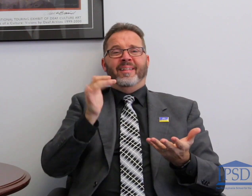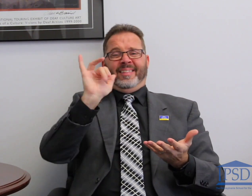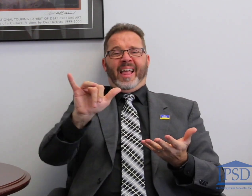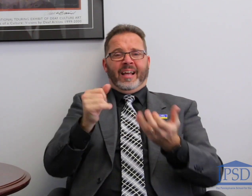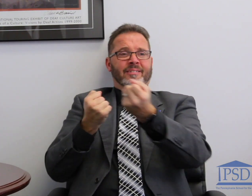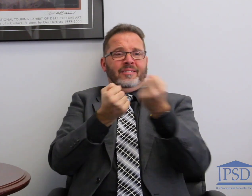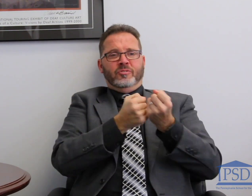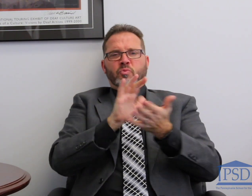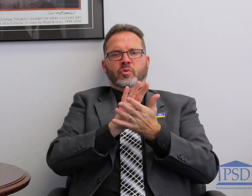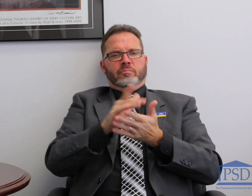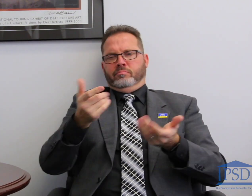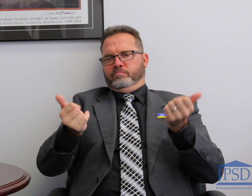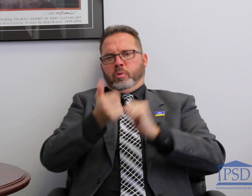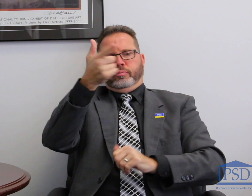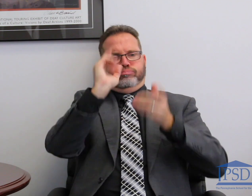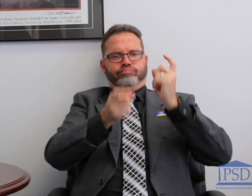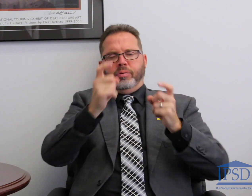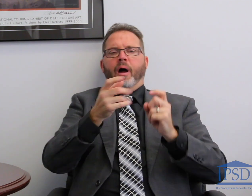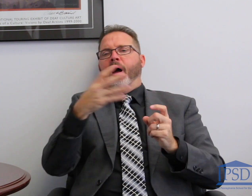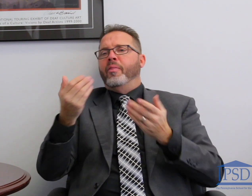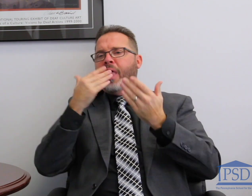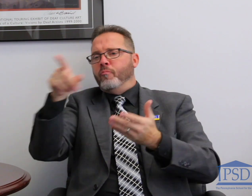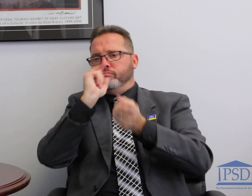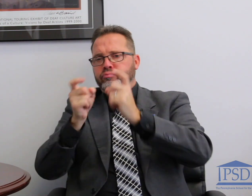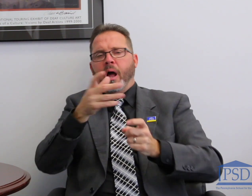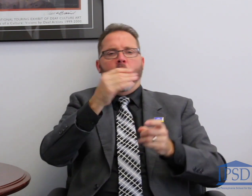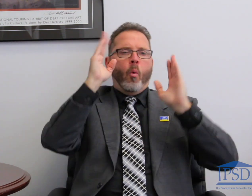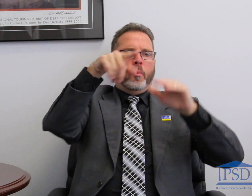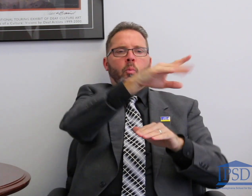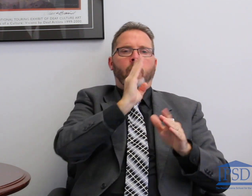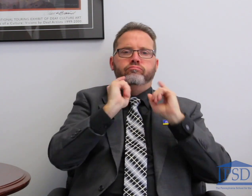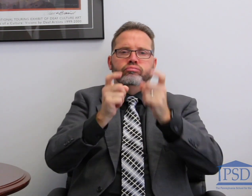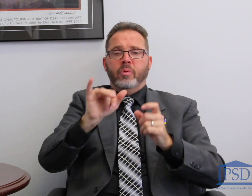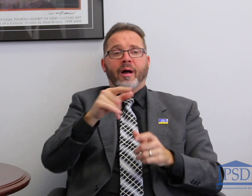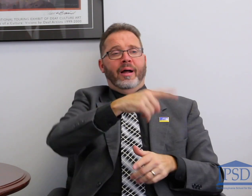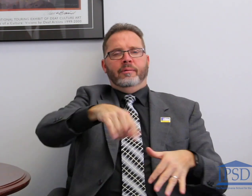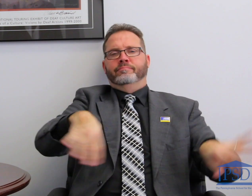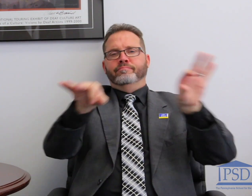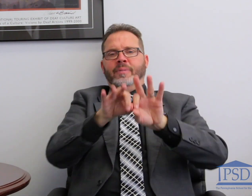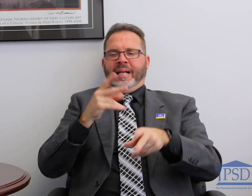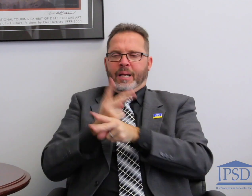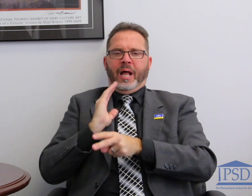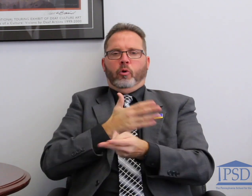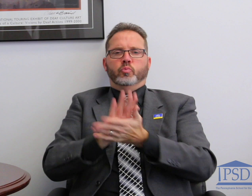this year as part of our annual fund drive. We sent out letters and I hope that everyone has received them. It is so important that we continue to receive